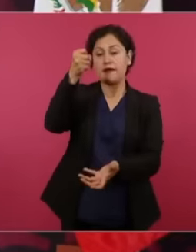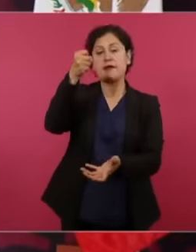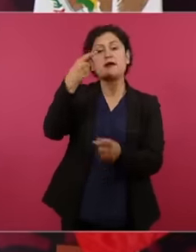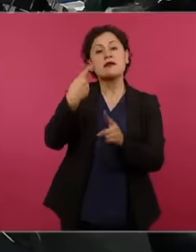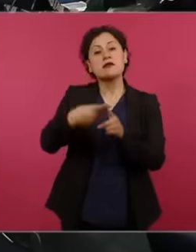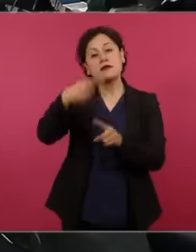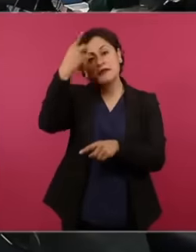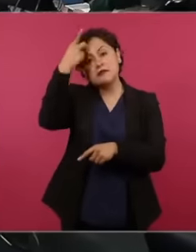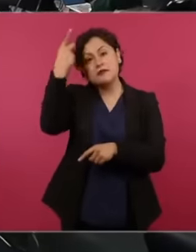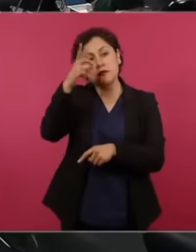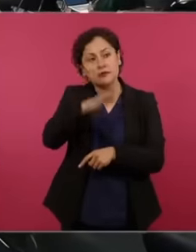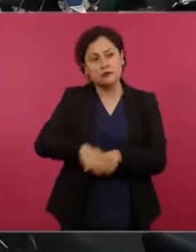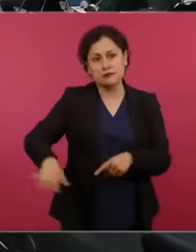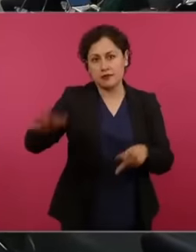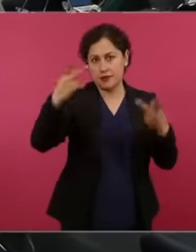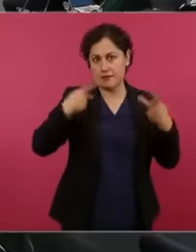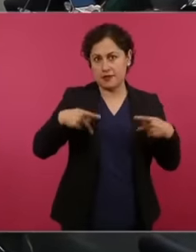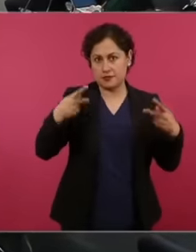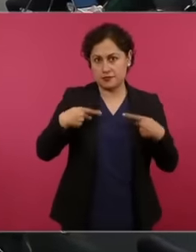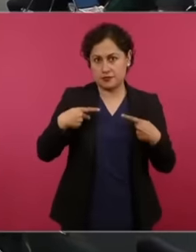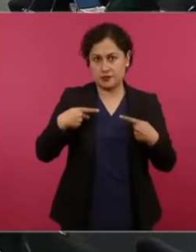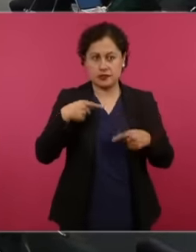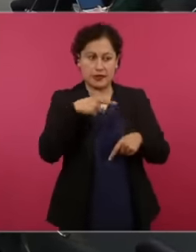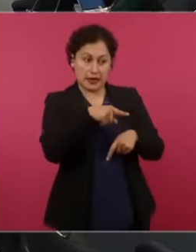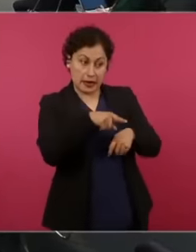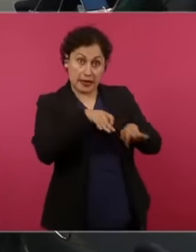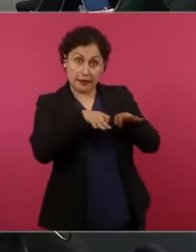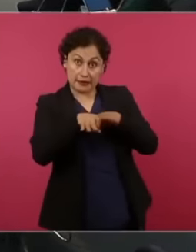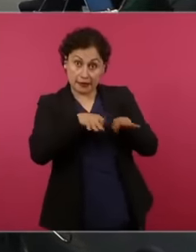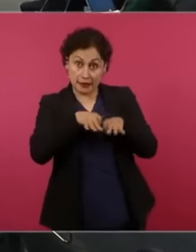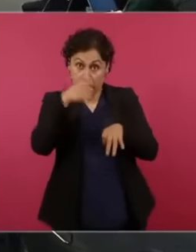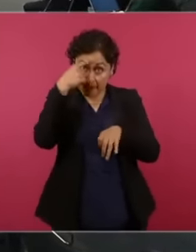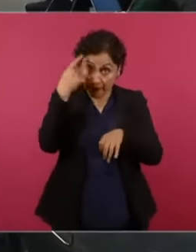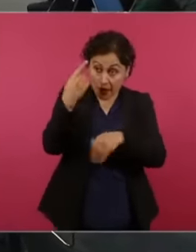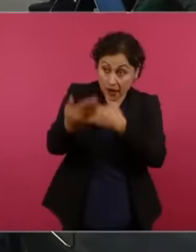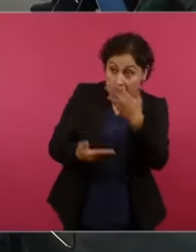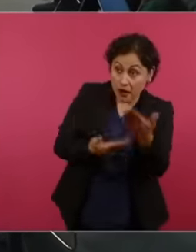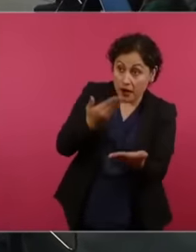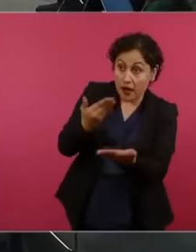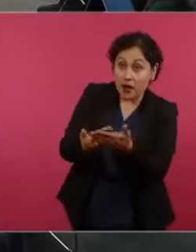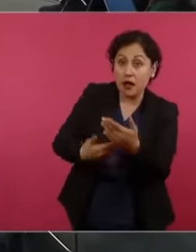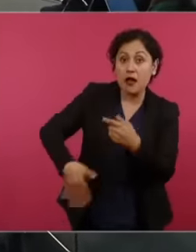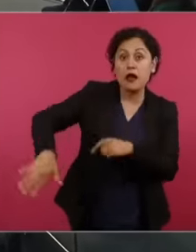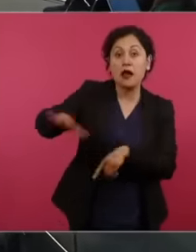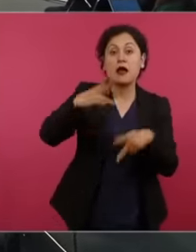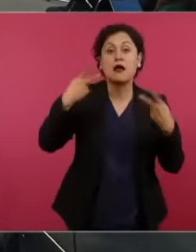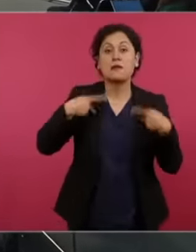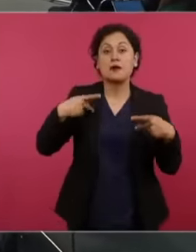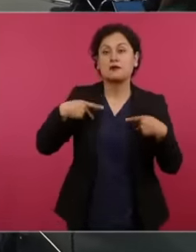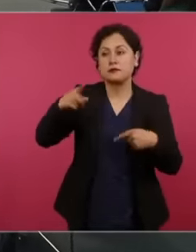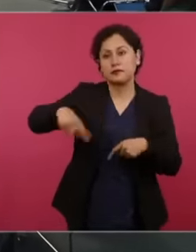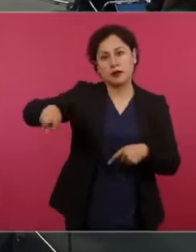people they defend the